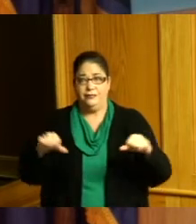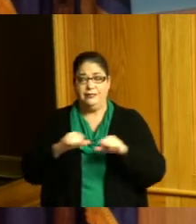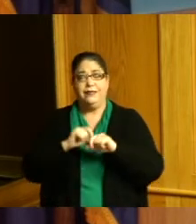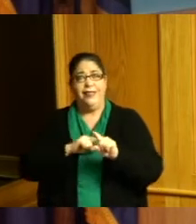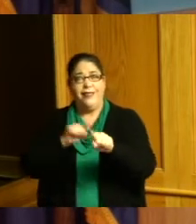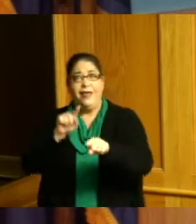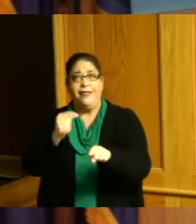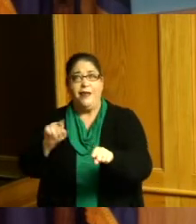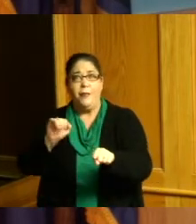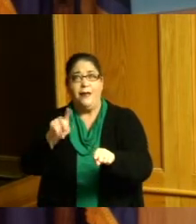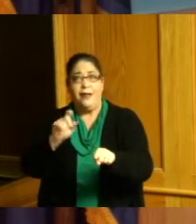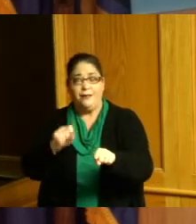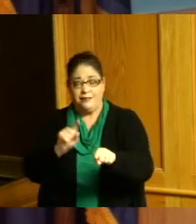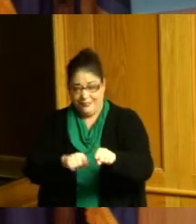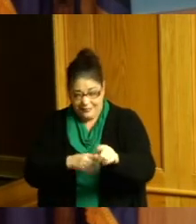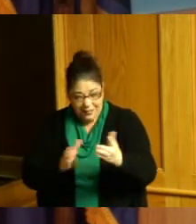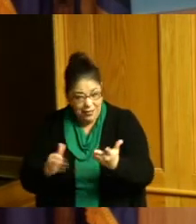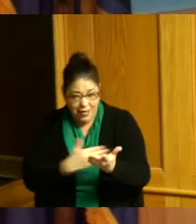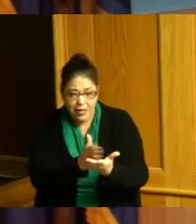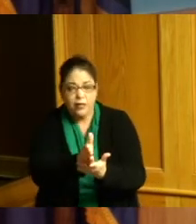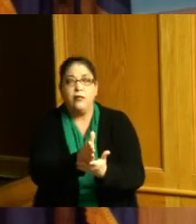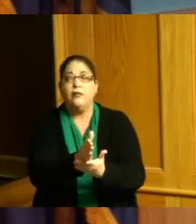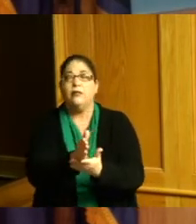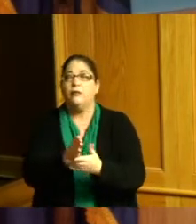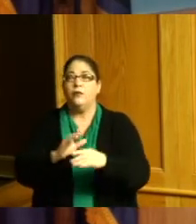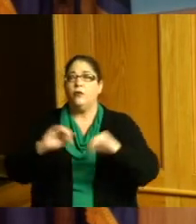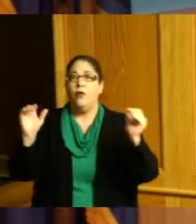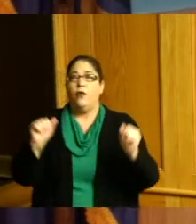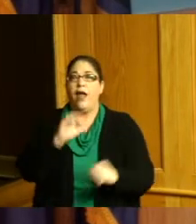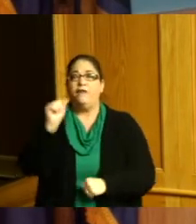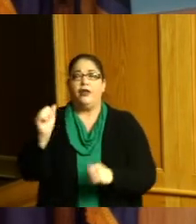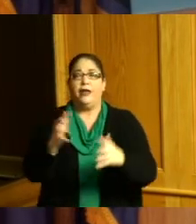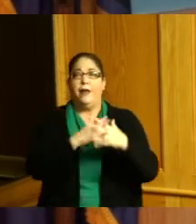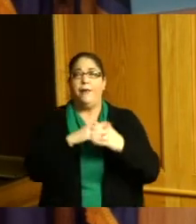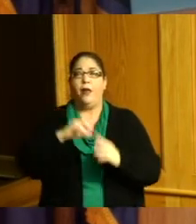when you went all the way through it there was no African-American besides the Freedom Center that's